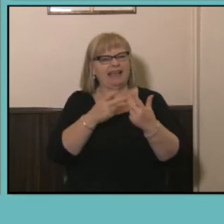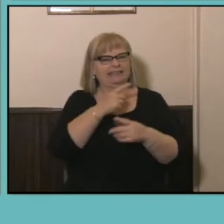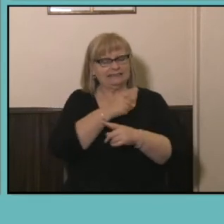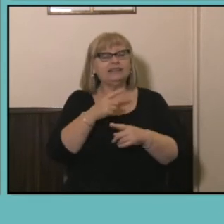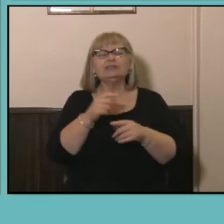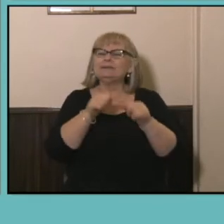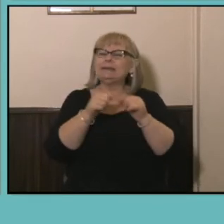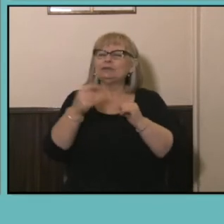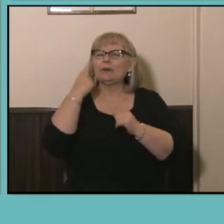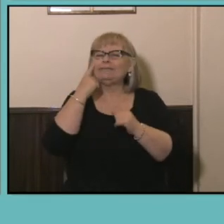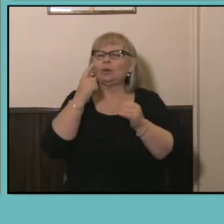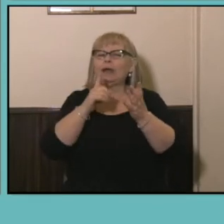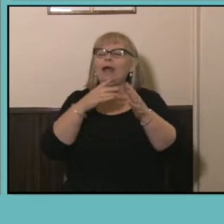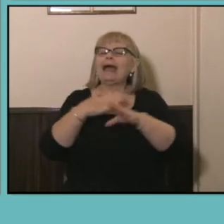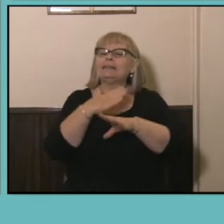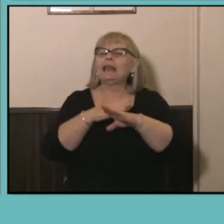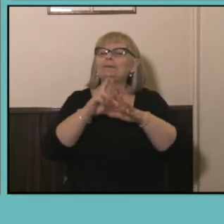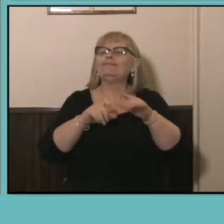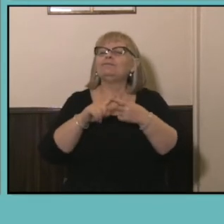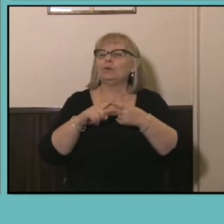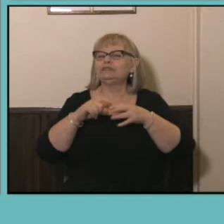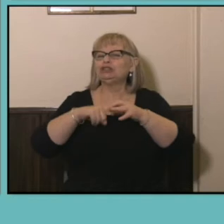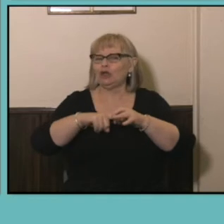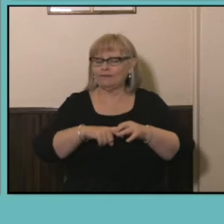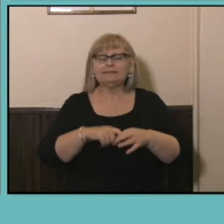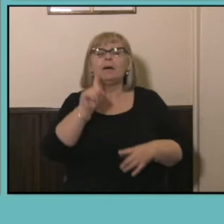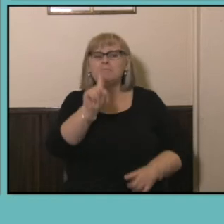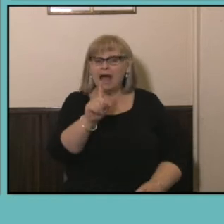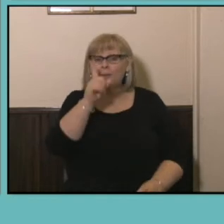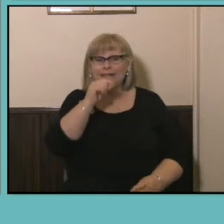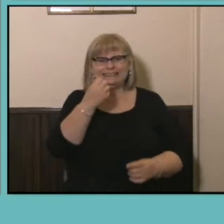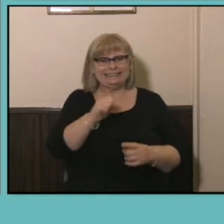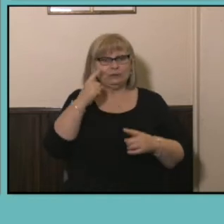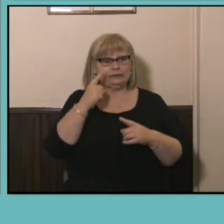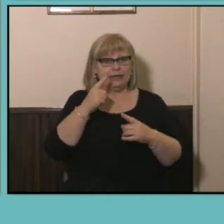That said, we can still see important contrasting pictures in the Data, so the